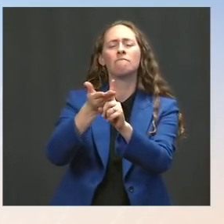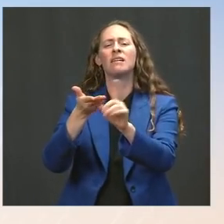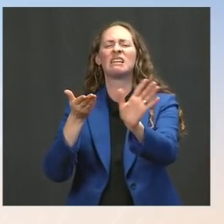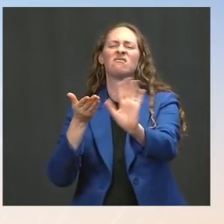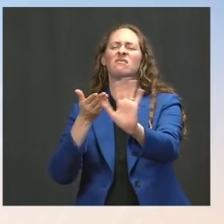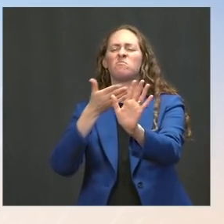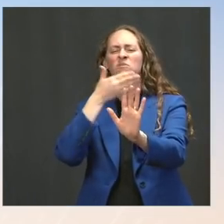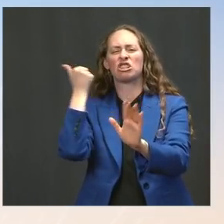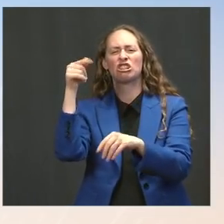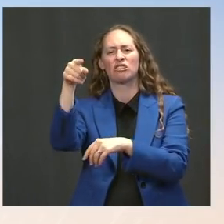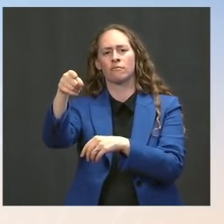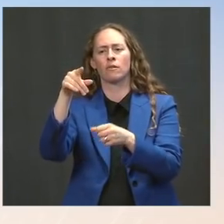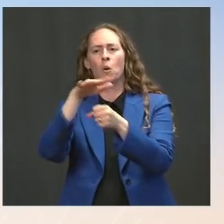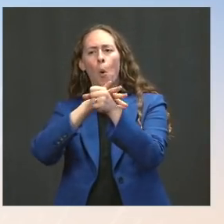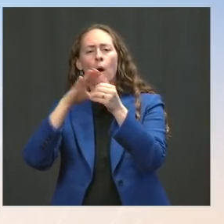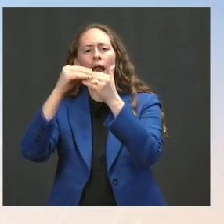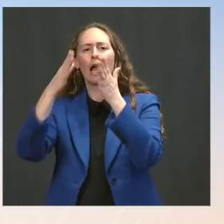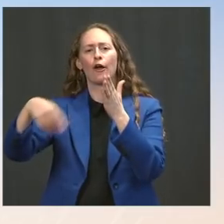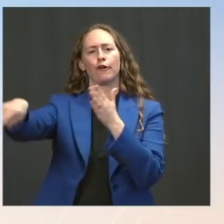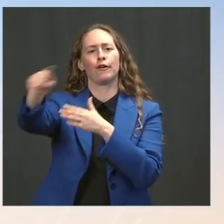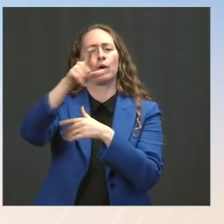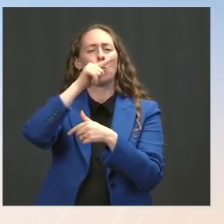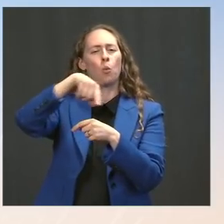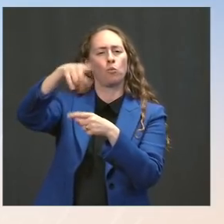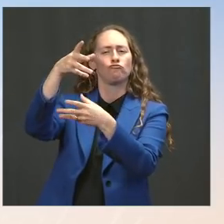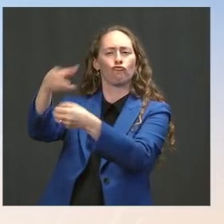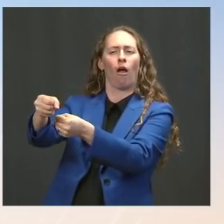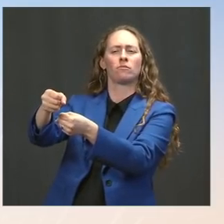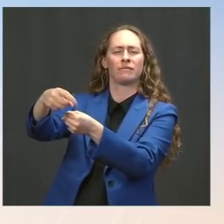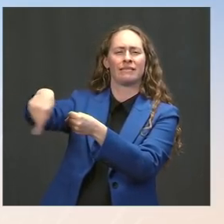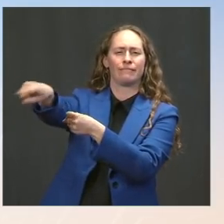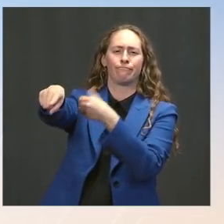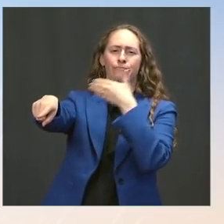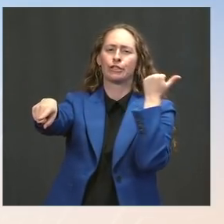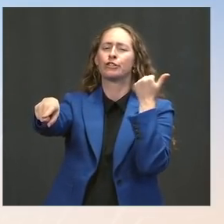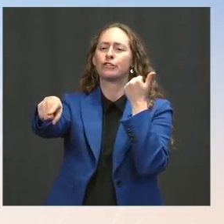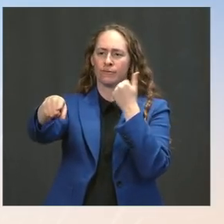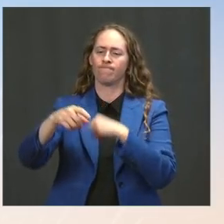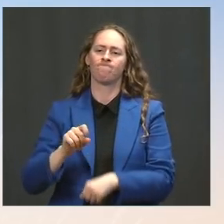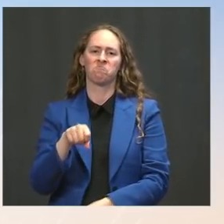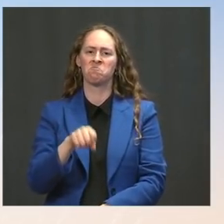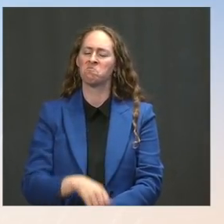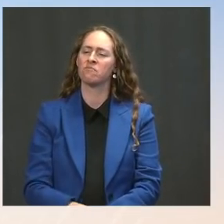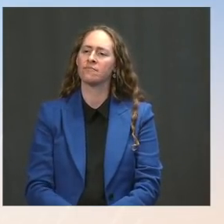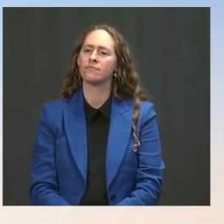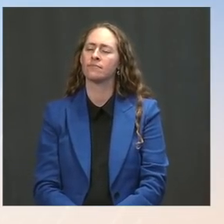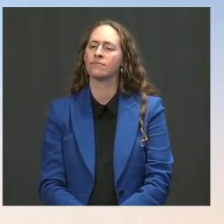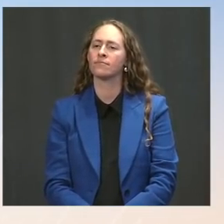and empowering local trusted voices. I would say, though, that mandates,